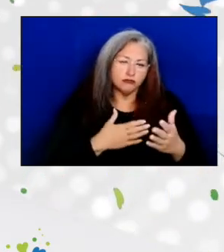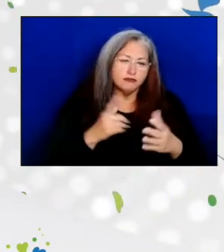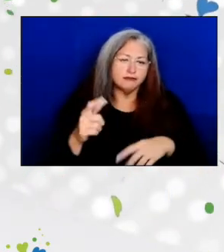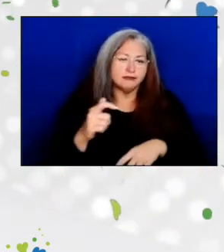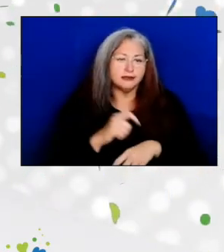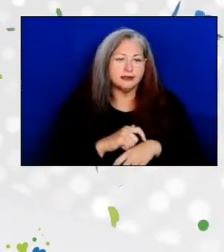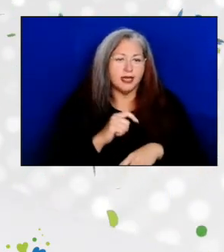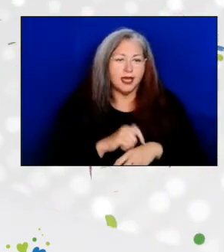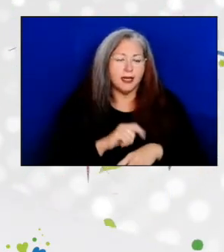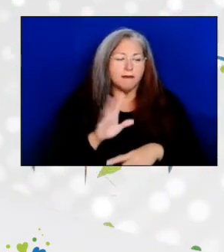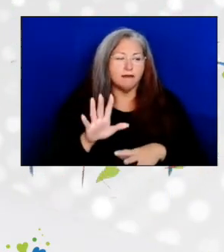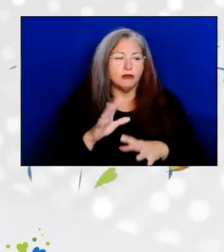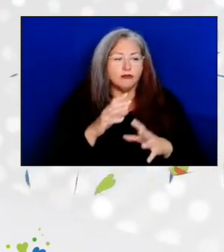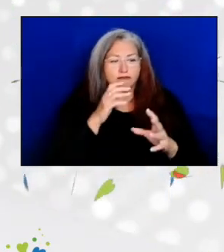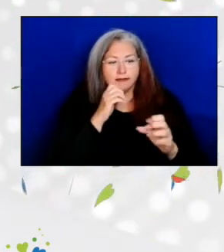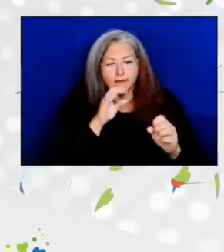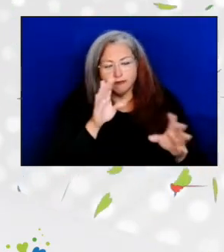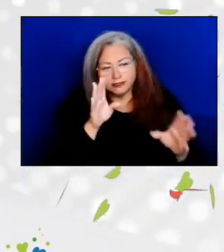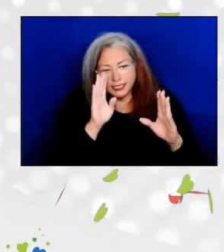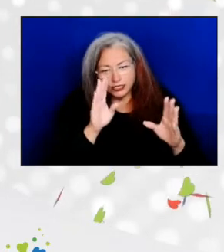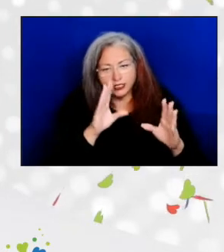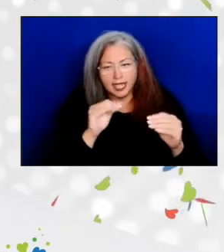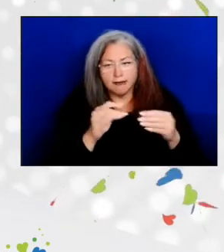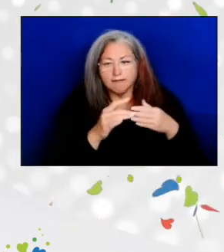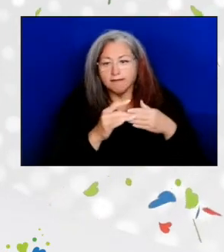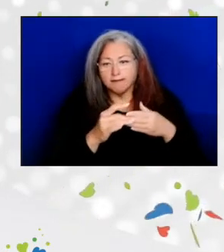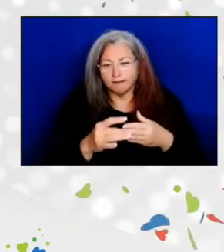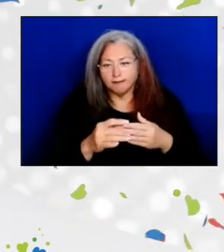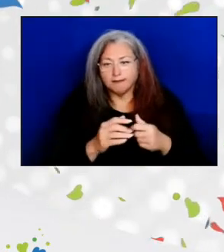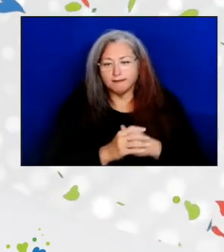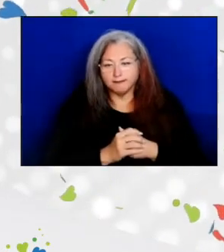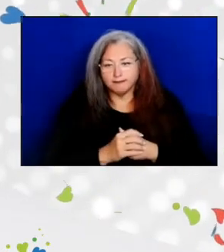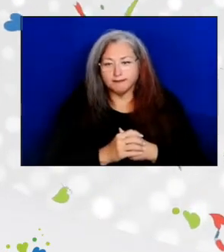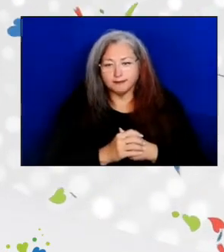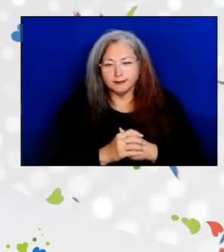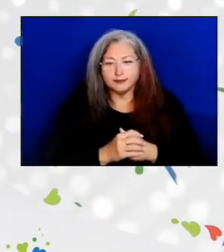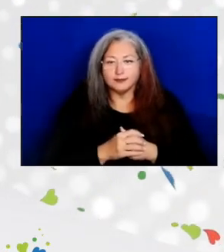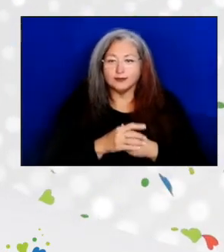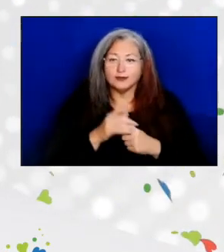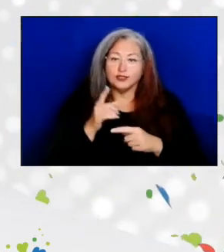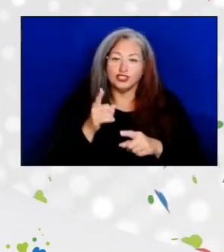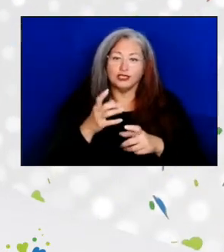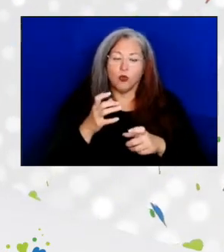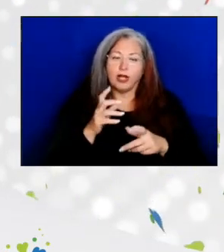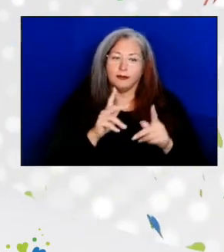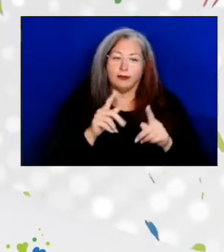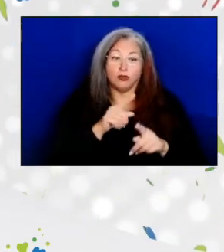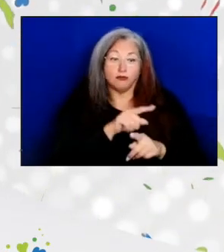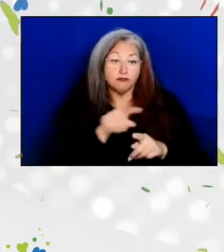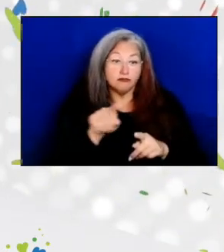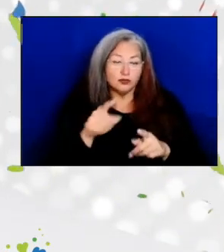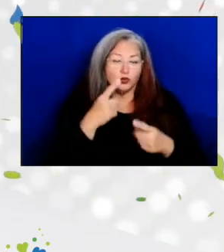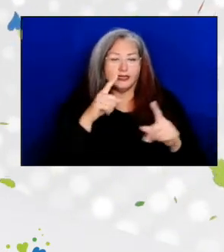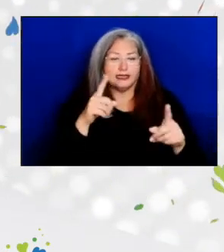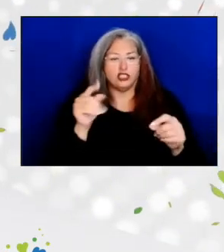her caring attention, and her guidance. She wants others to succeed and praises good efforts